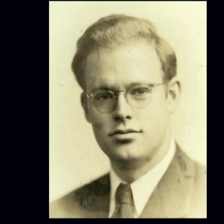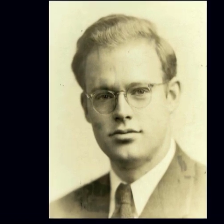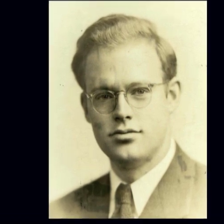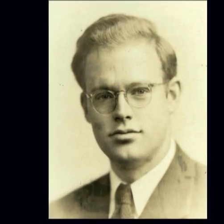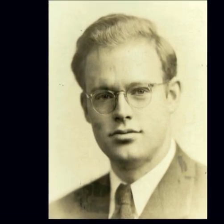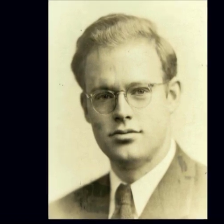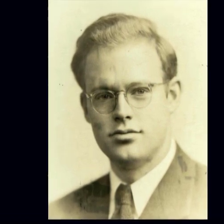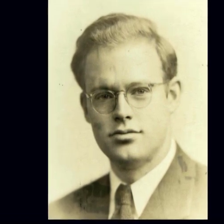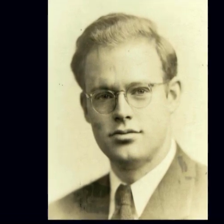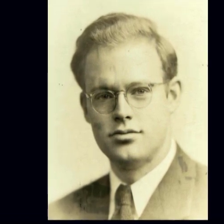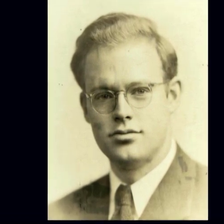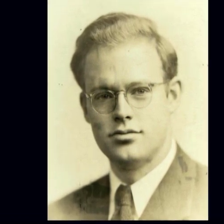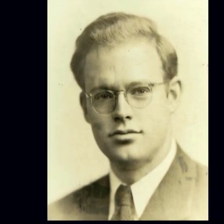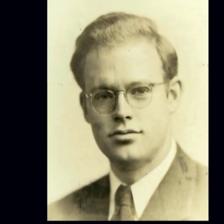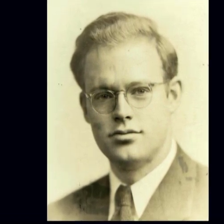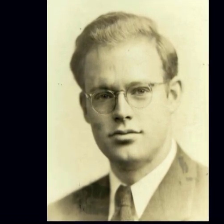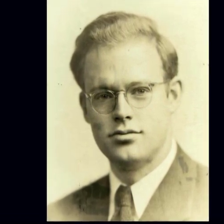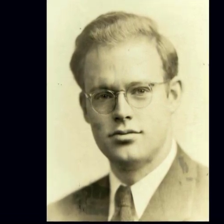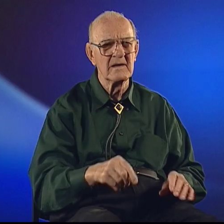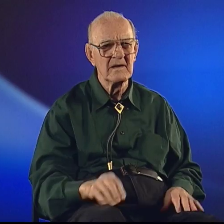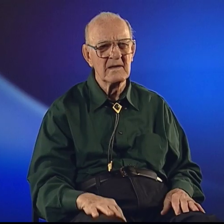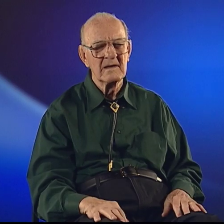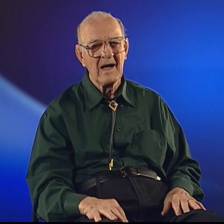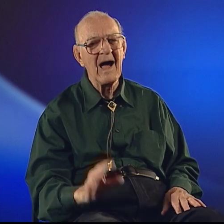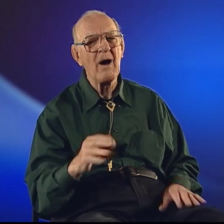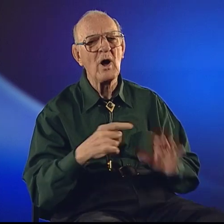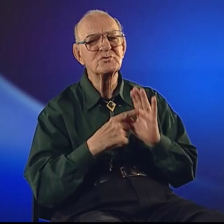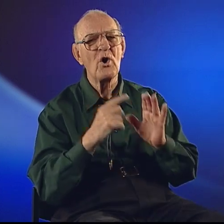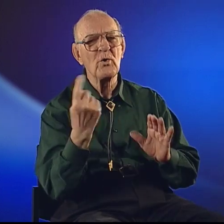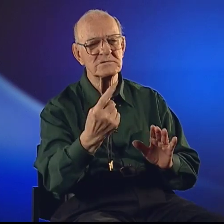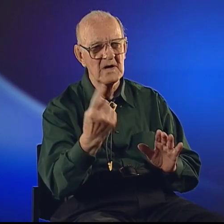He said, "Bob, sit down. I want to show you something.